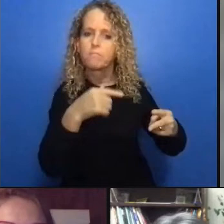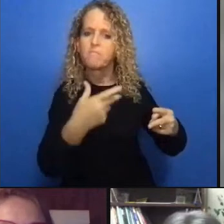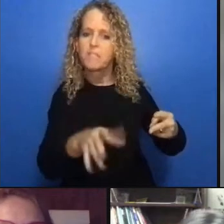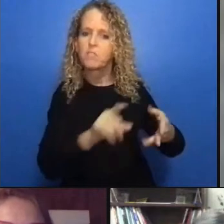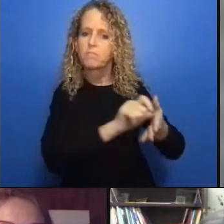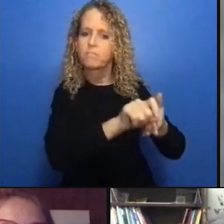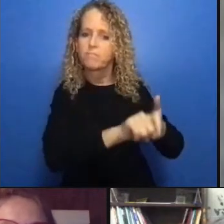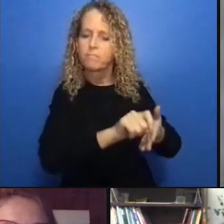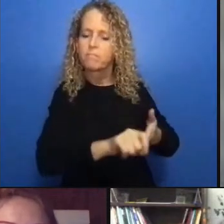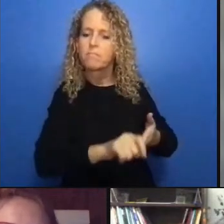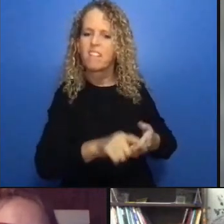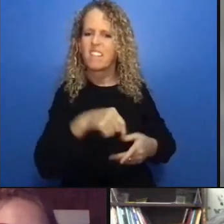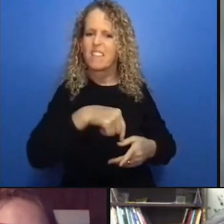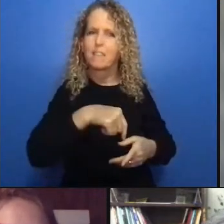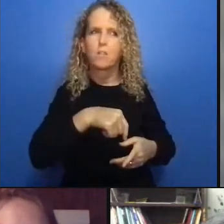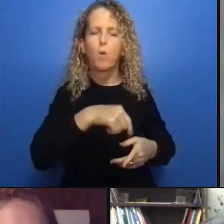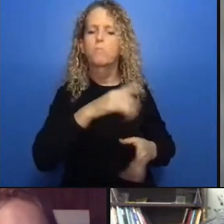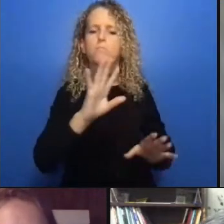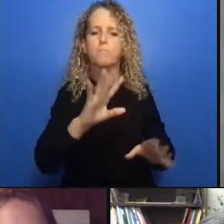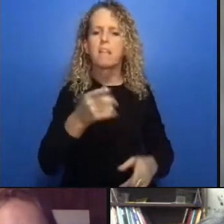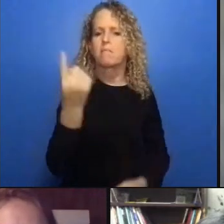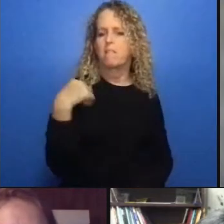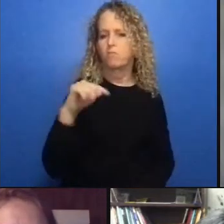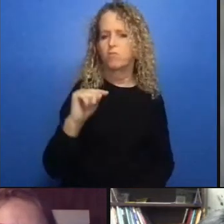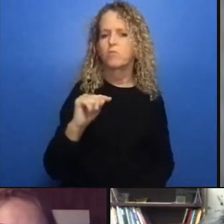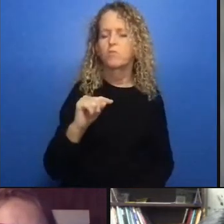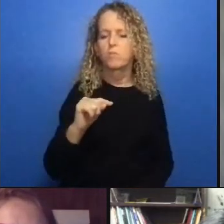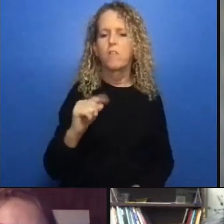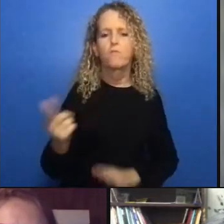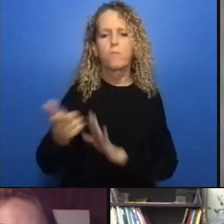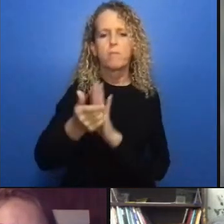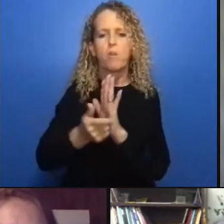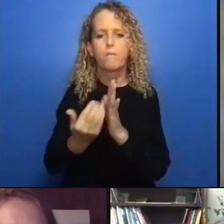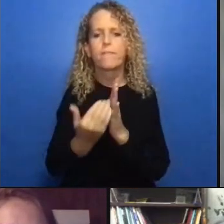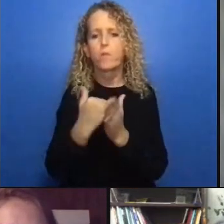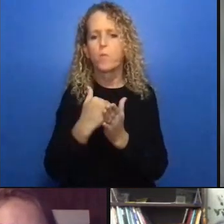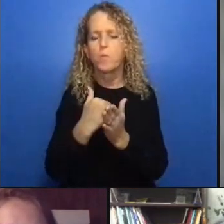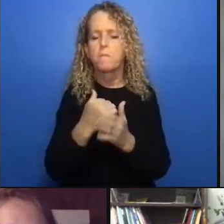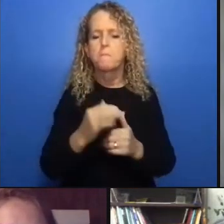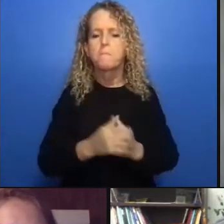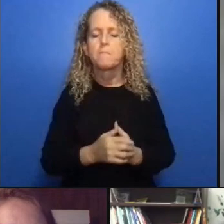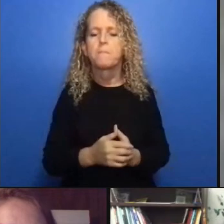wasn't like there were you know a symposium which people talked and decided you know oh it would be